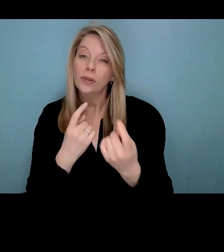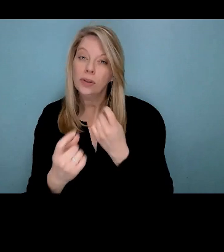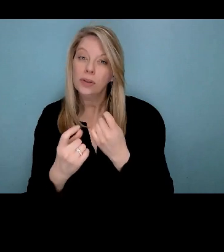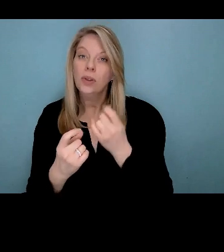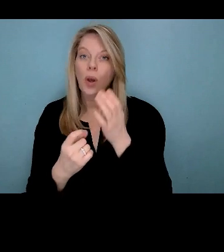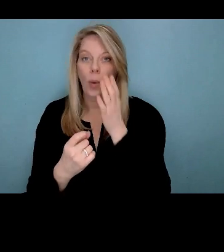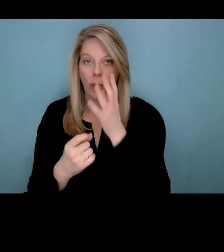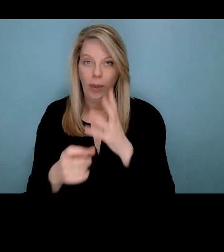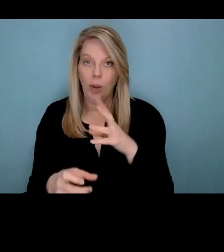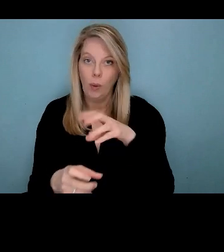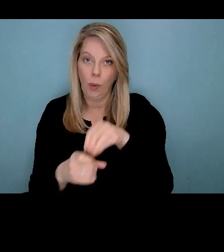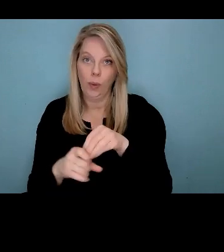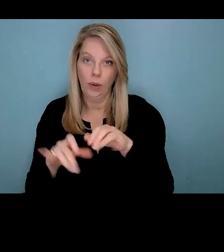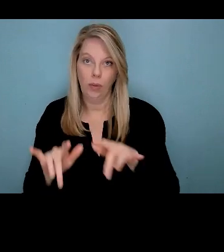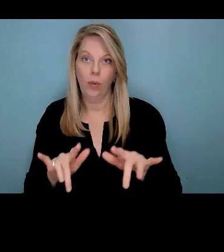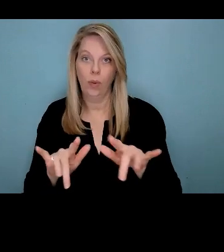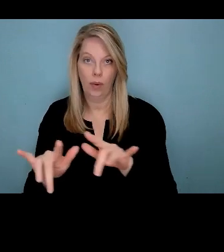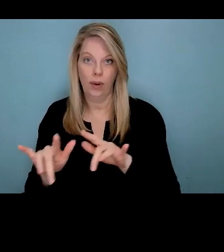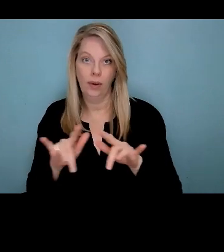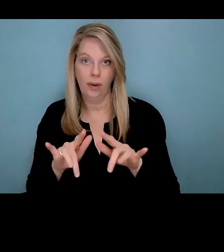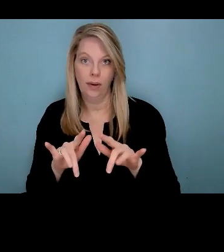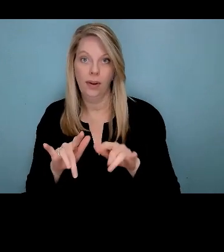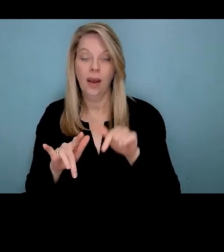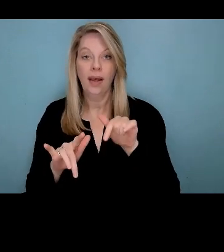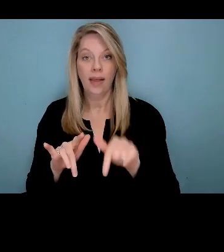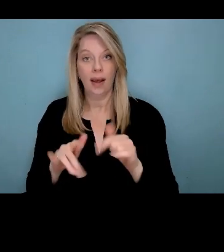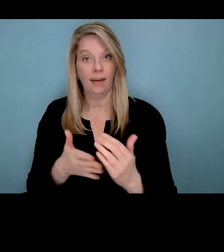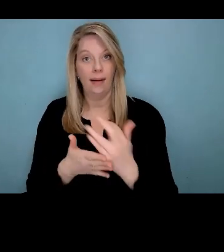in what is needed. Sorry, what is recorded? This collection of personal information is